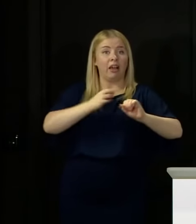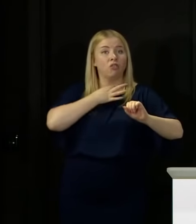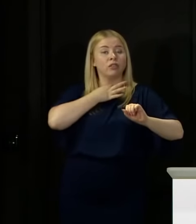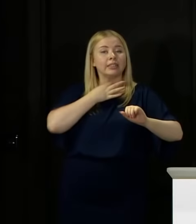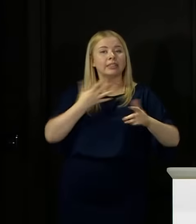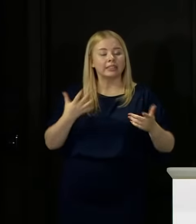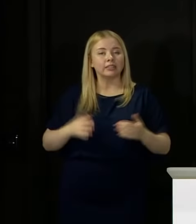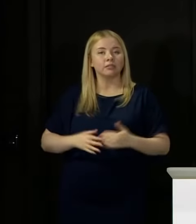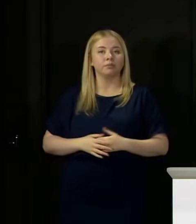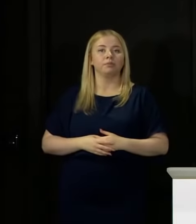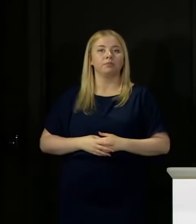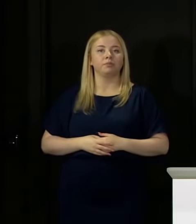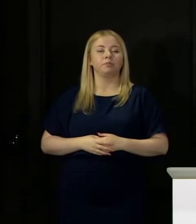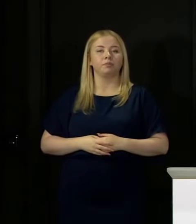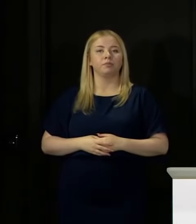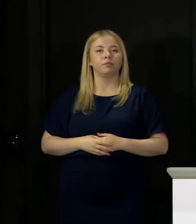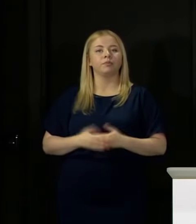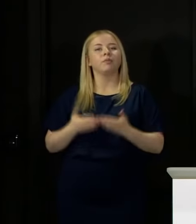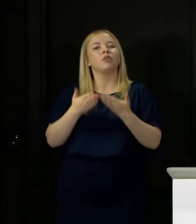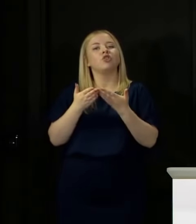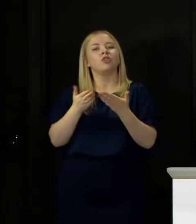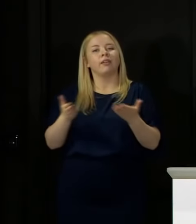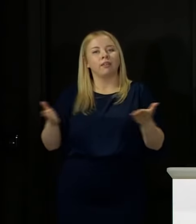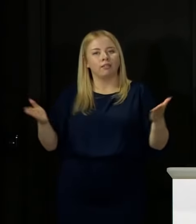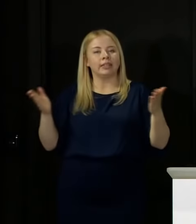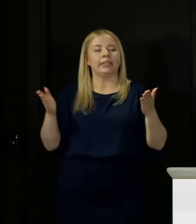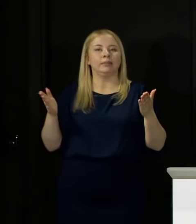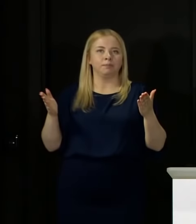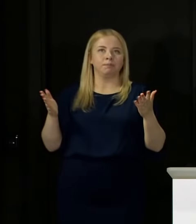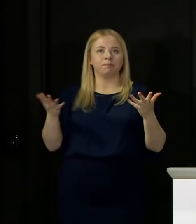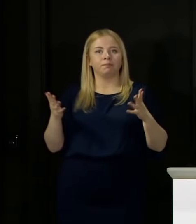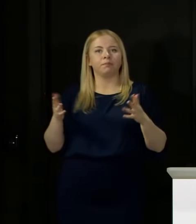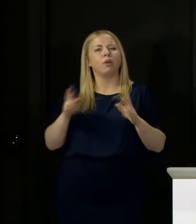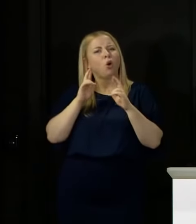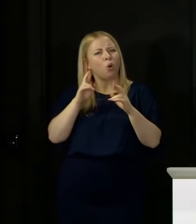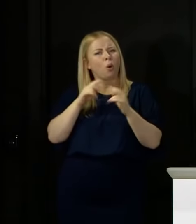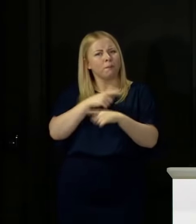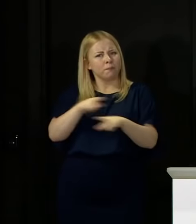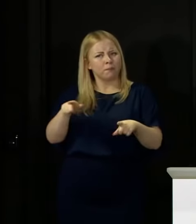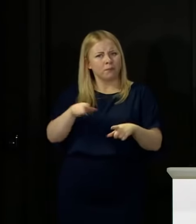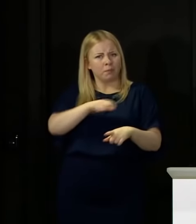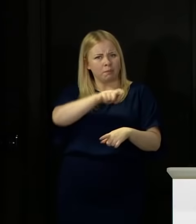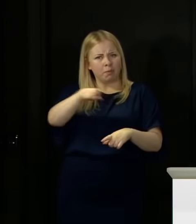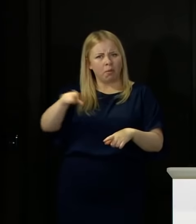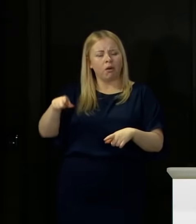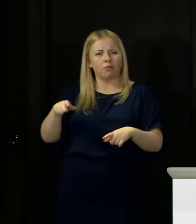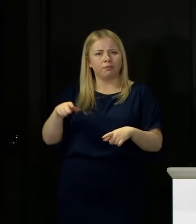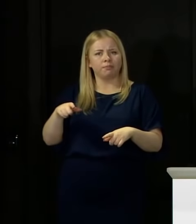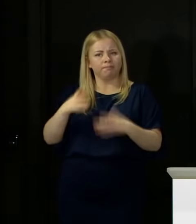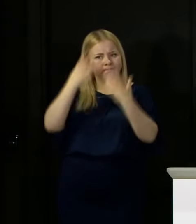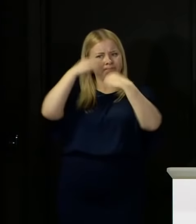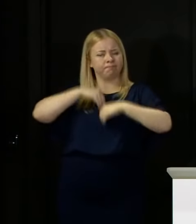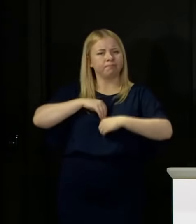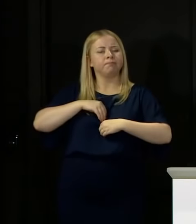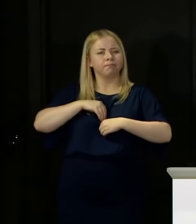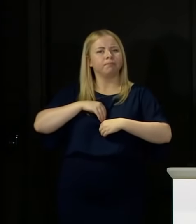I would say generally here, and I hope people take this in the sentiment it is intended,